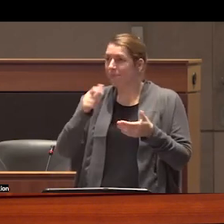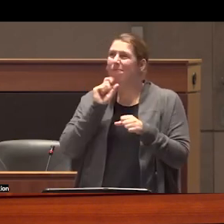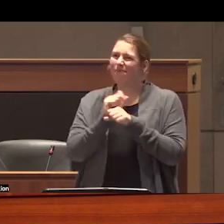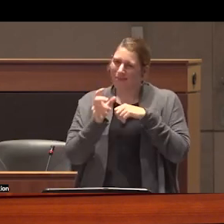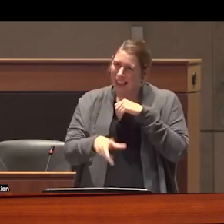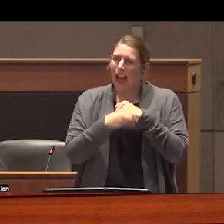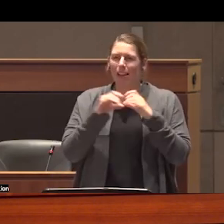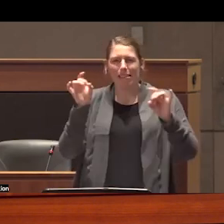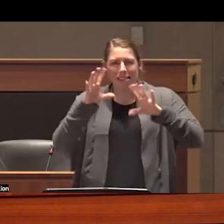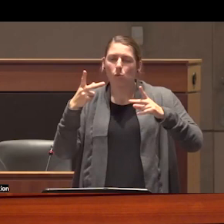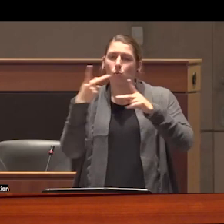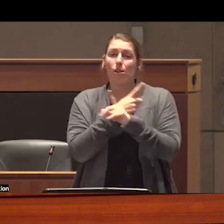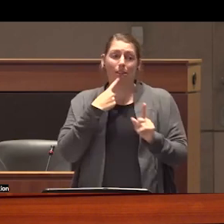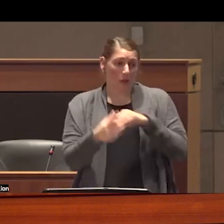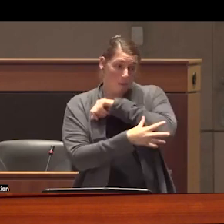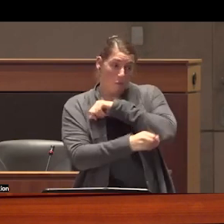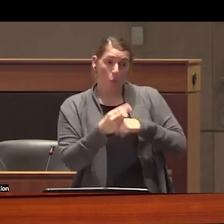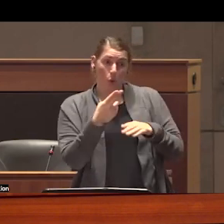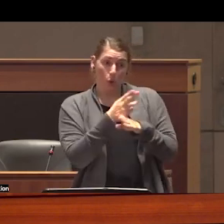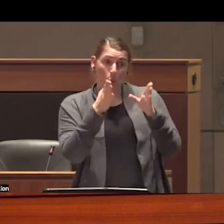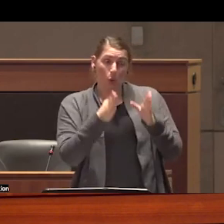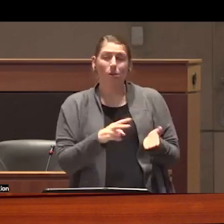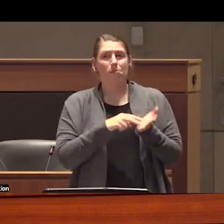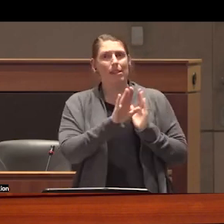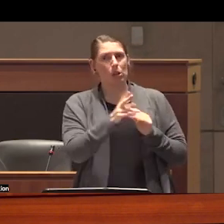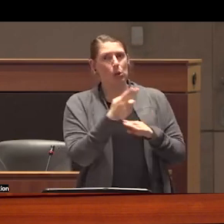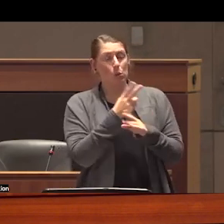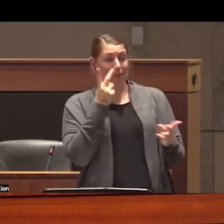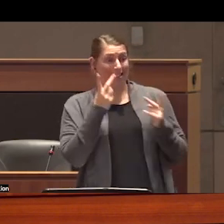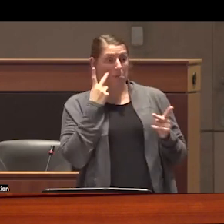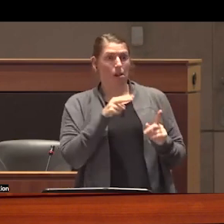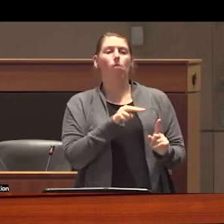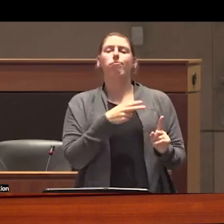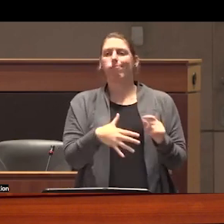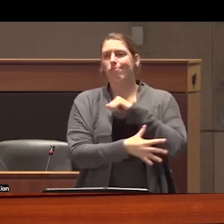to the rhetoric that poor drug users or people whose drug use is visible because they are poor